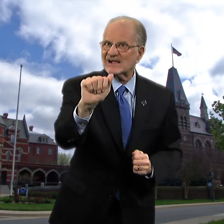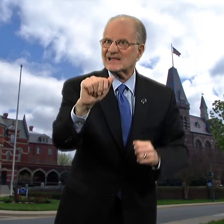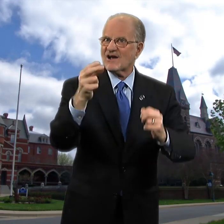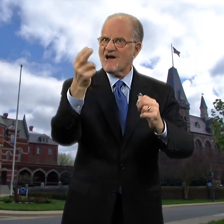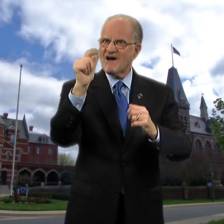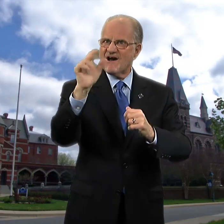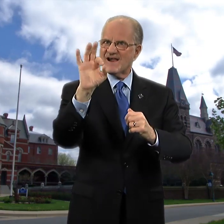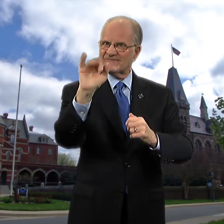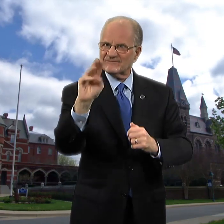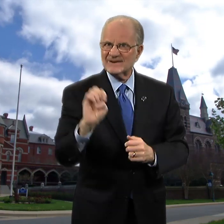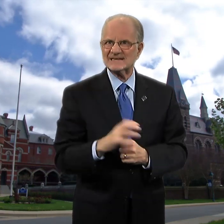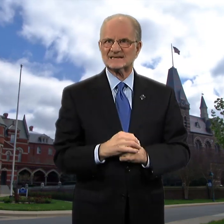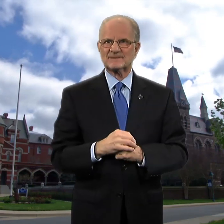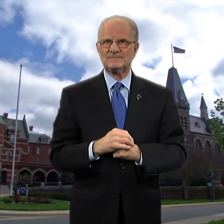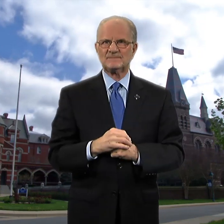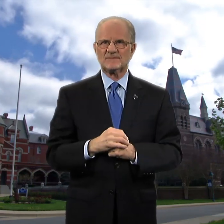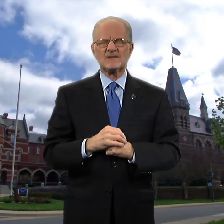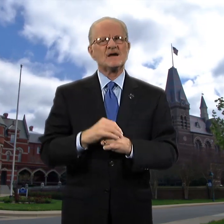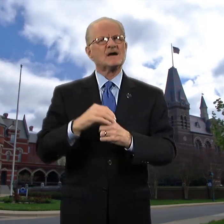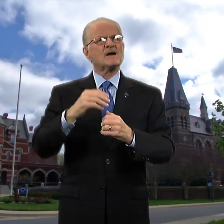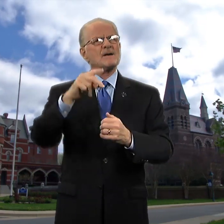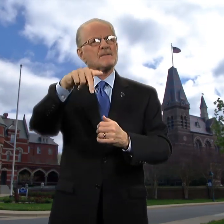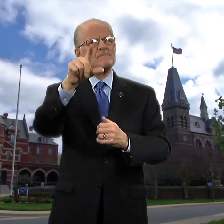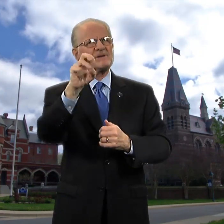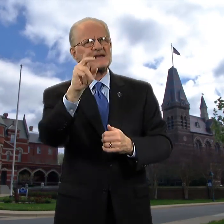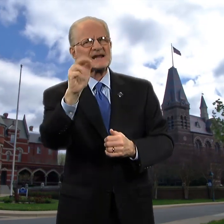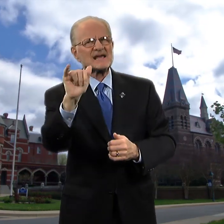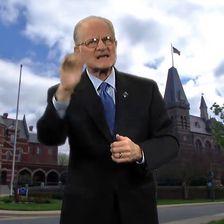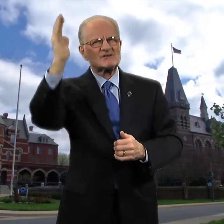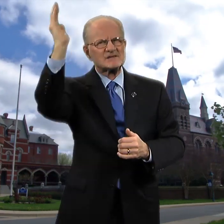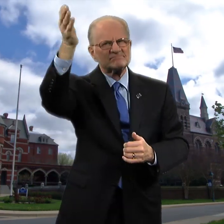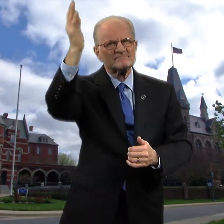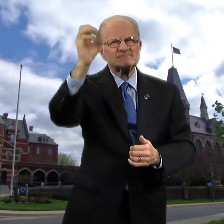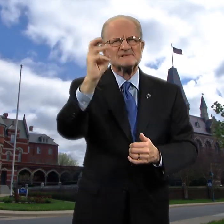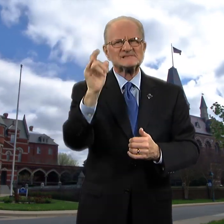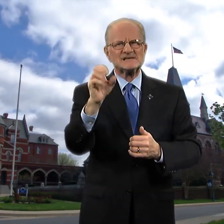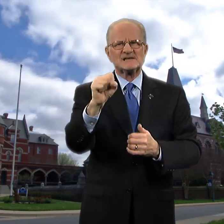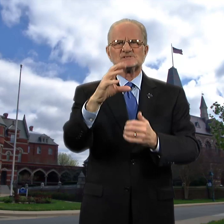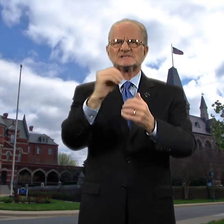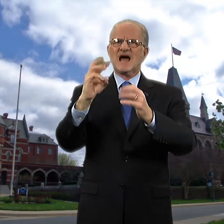athletic hall of fame, plenary sessions and workshops,